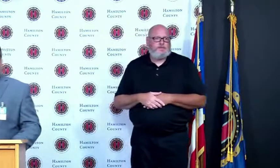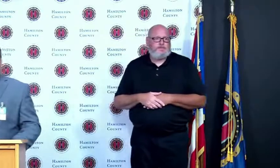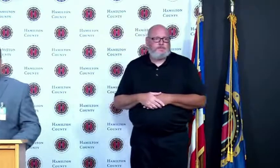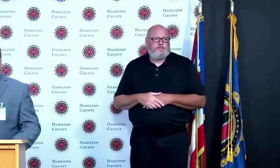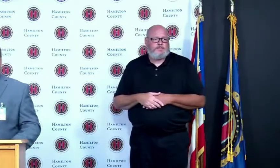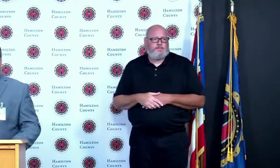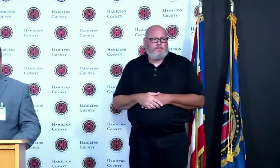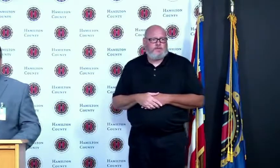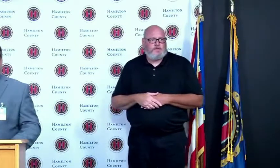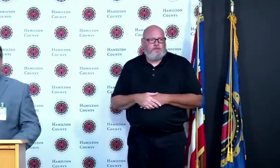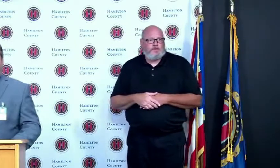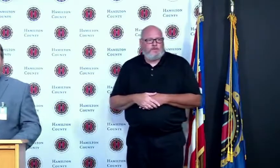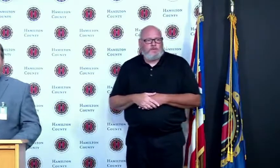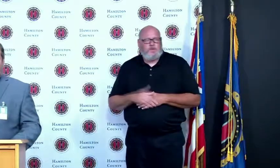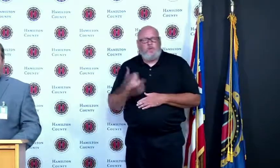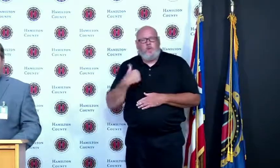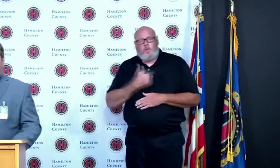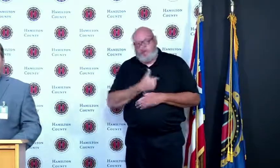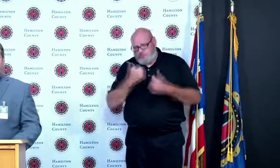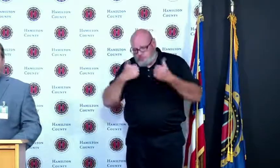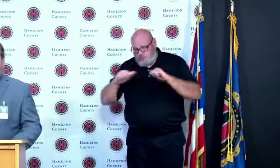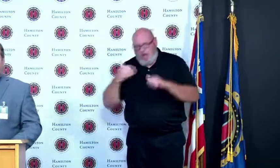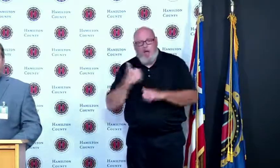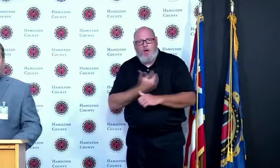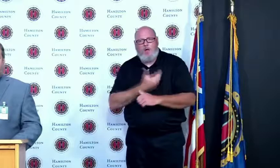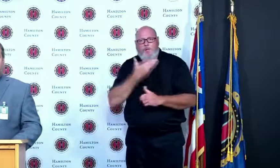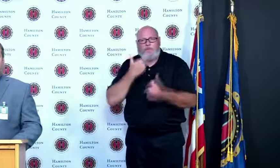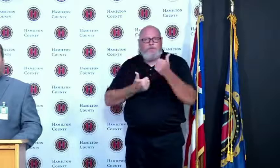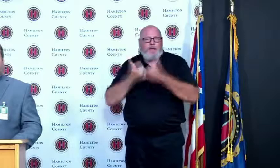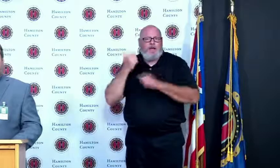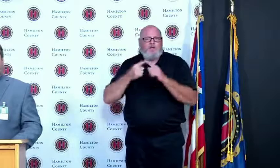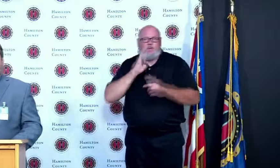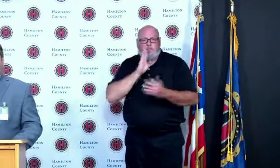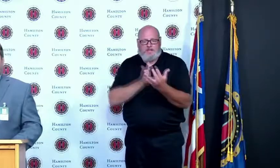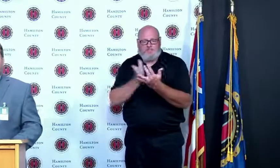and information as possible and mark I would ask that if there is something that's missing just let